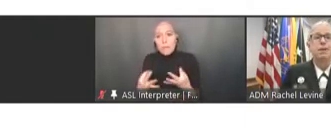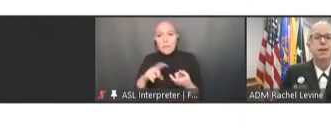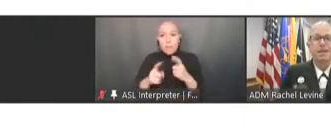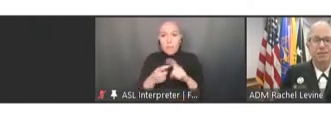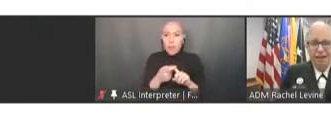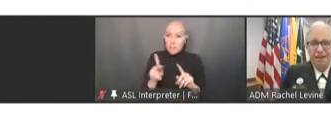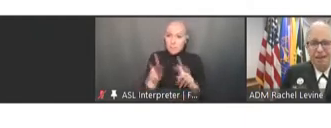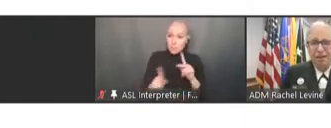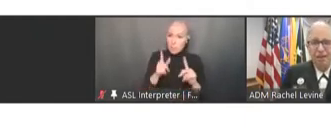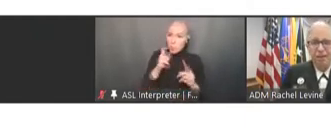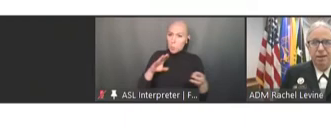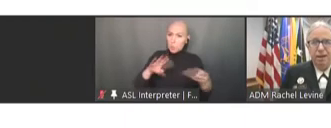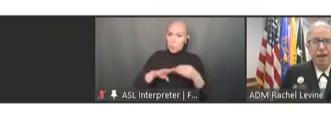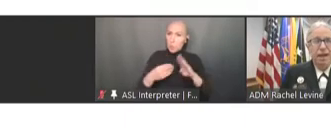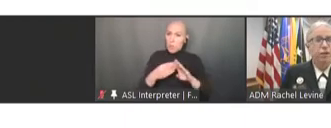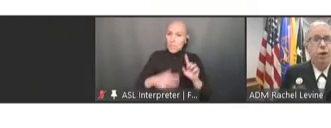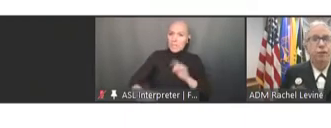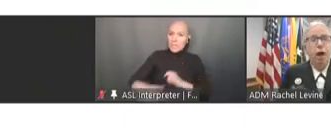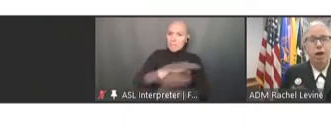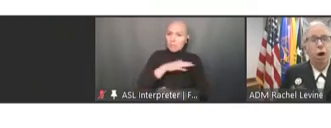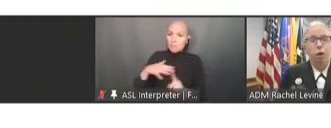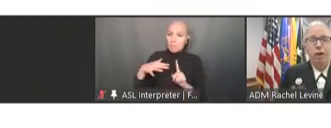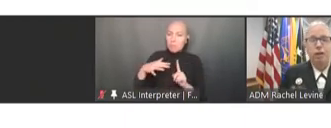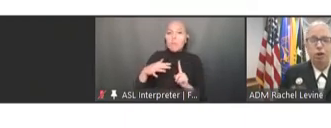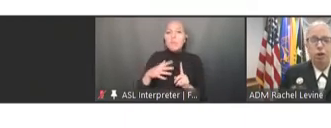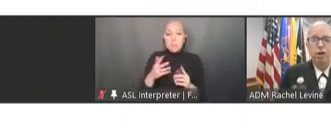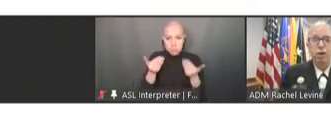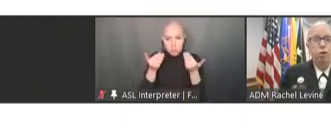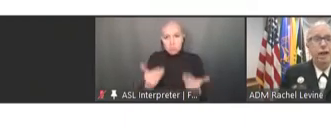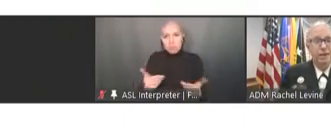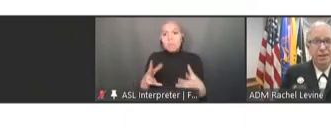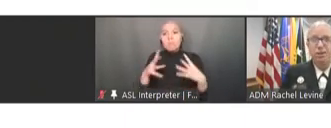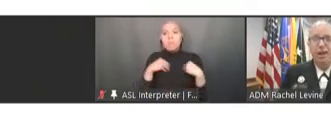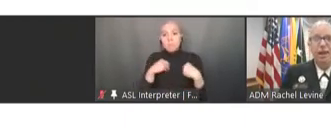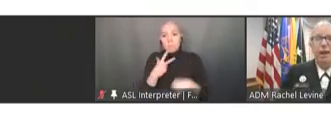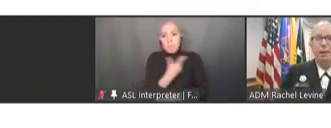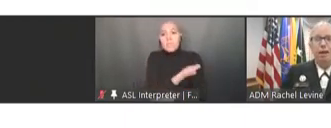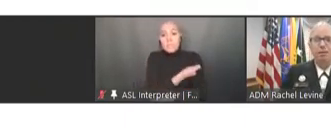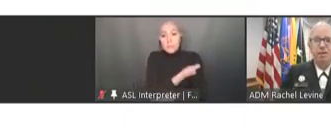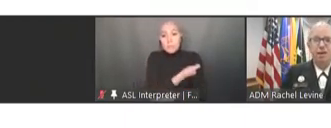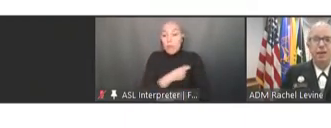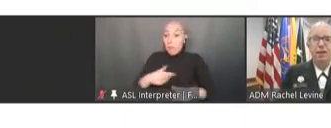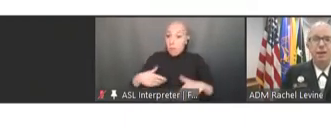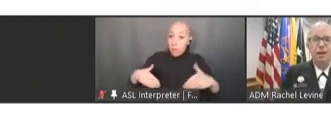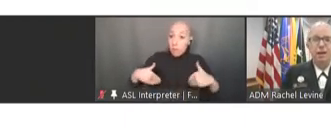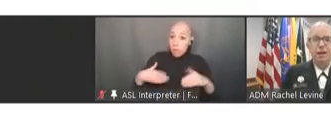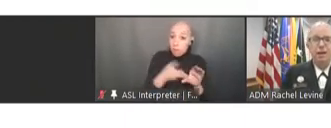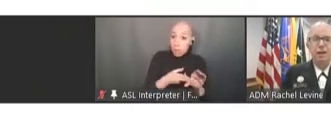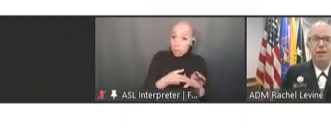to get vaccinated. If you have not already joined, you can still sign up by visiting